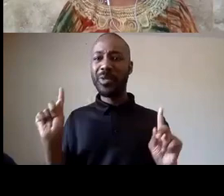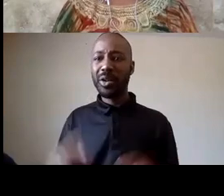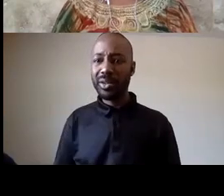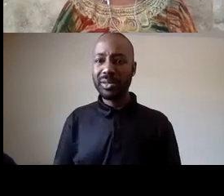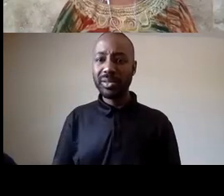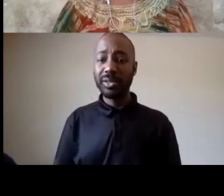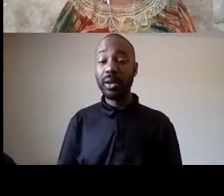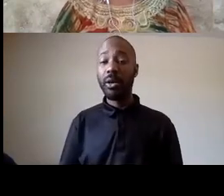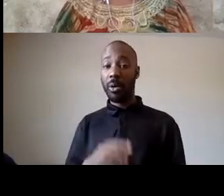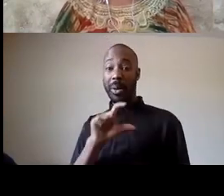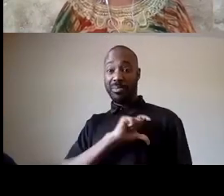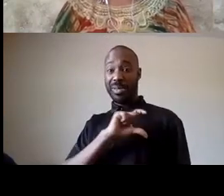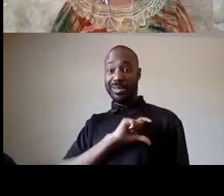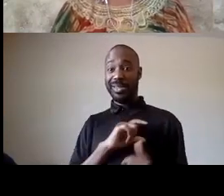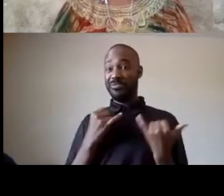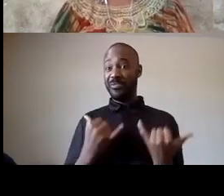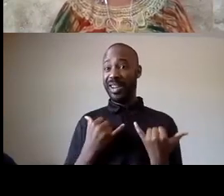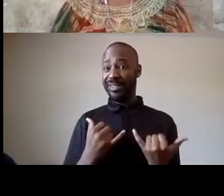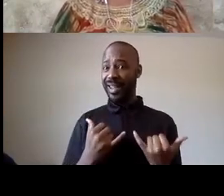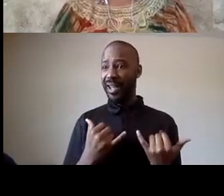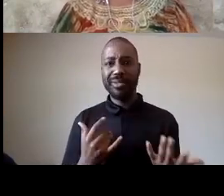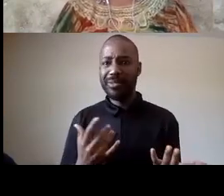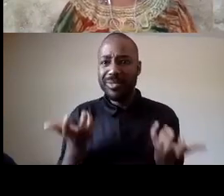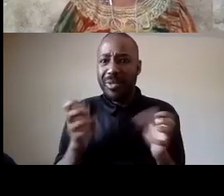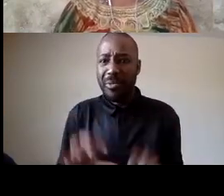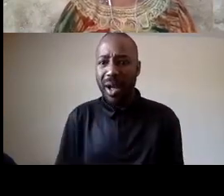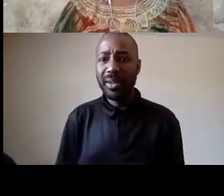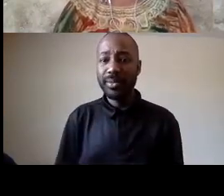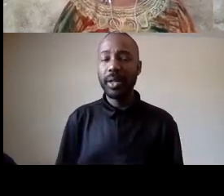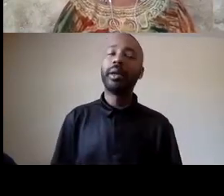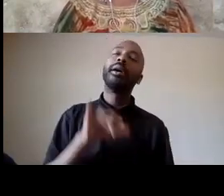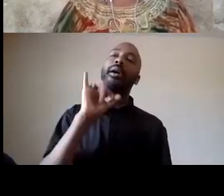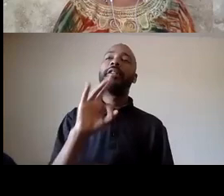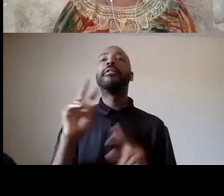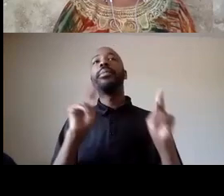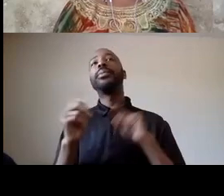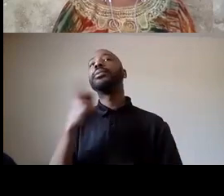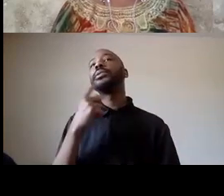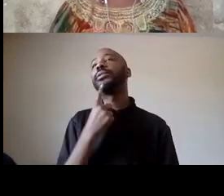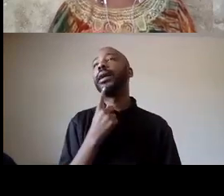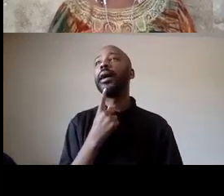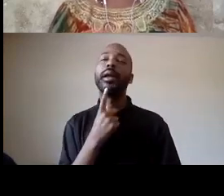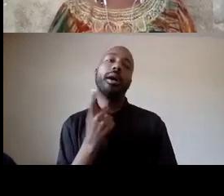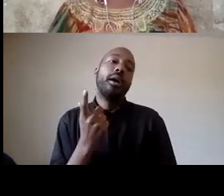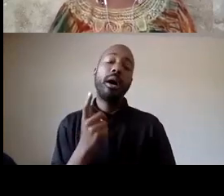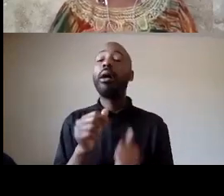i mean think about how ridiculous it would be for people to say let's just reform chattel slavery let's not abolish it